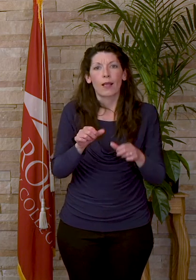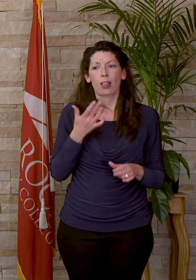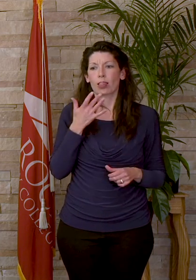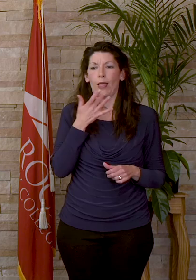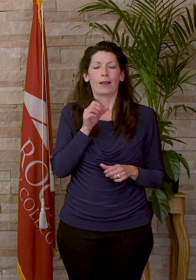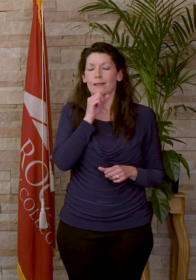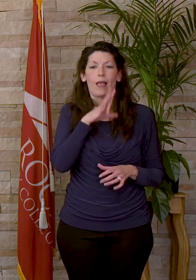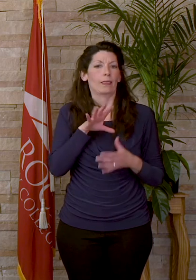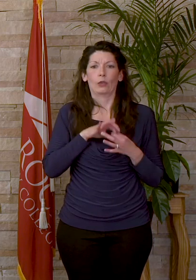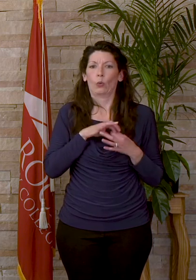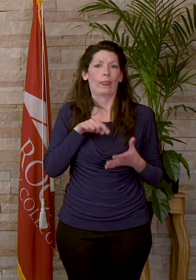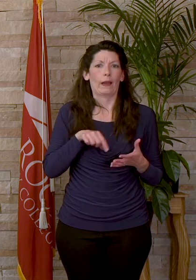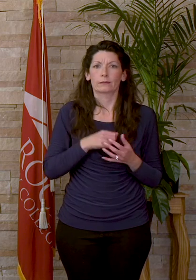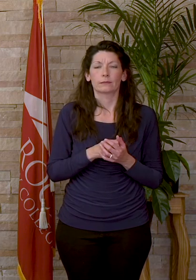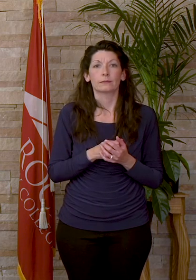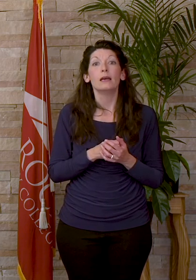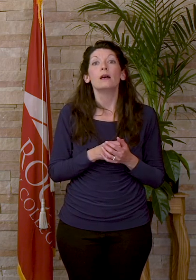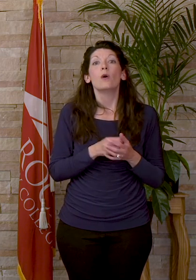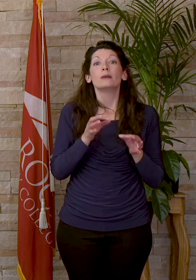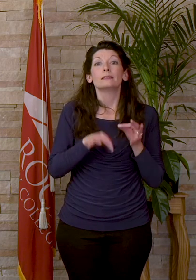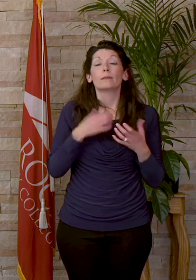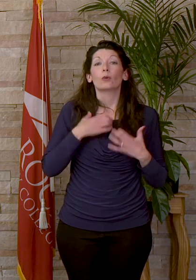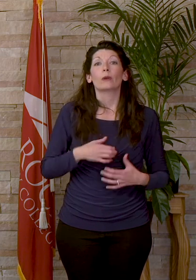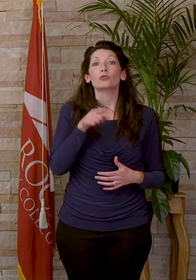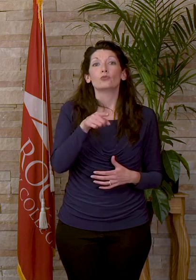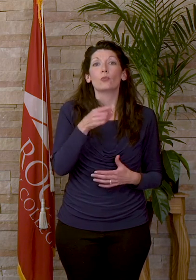to do with it. Therefore, I will simply wish you the best in your future endeavors and wherever